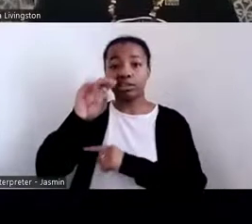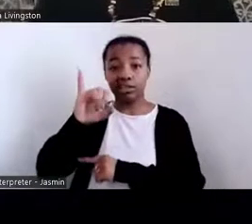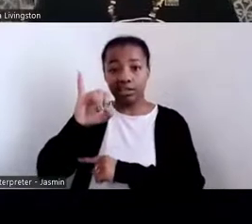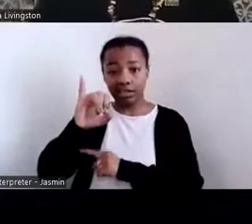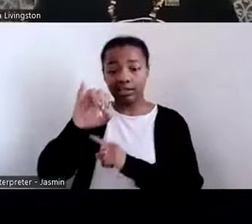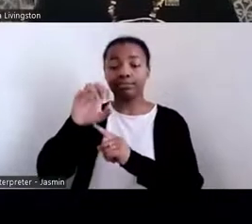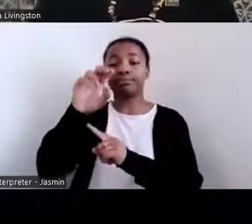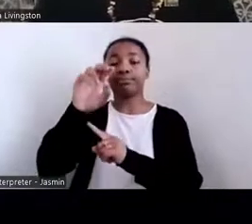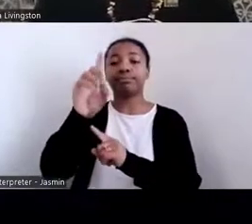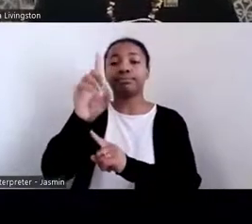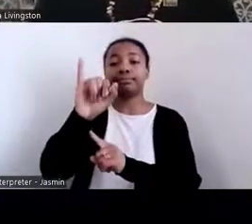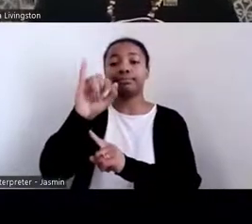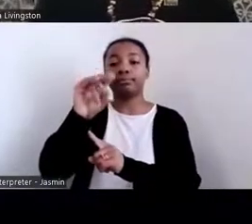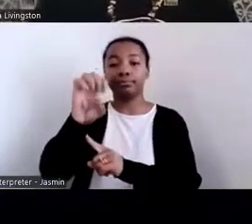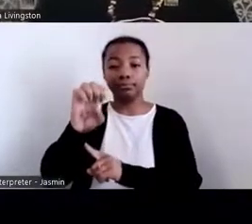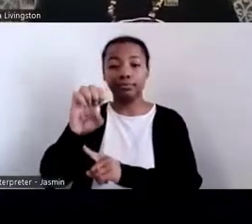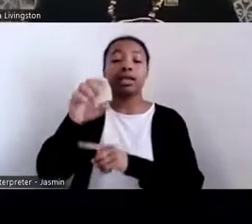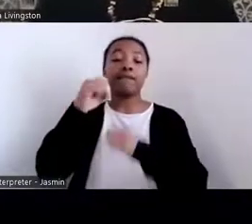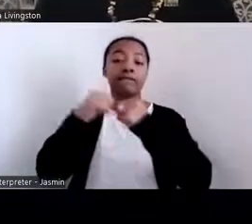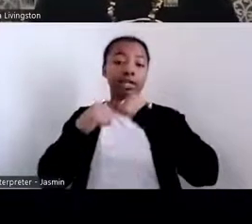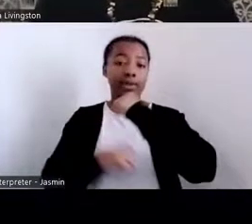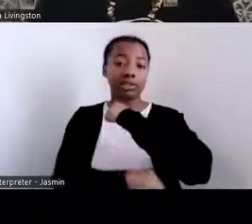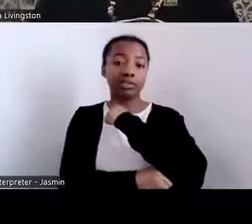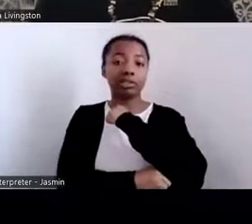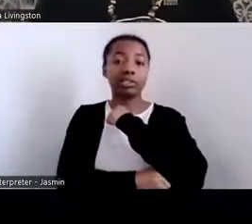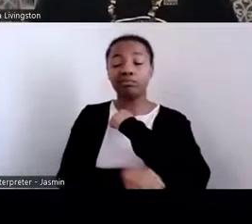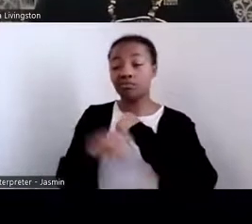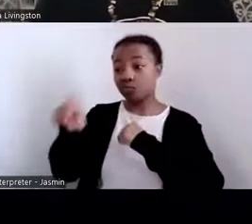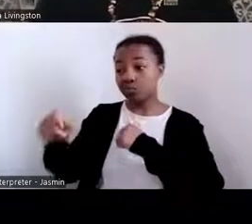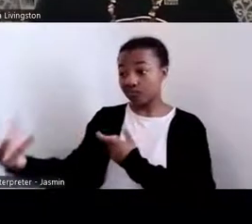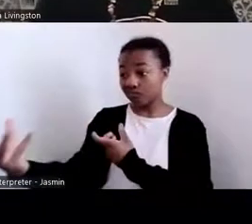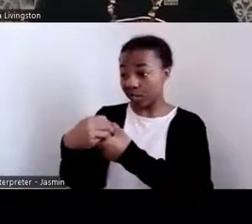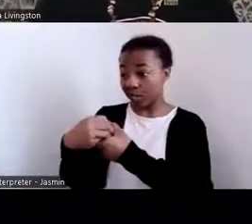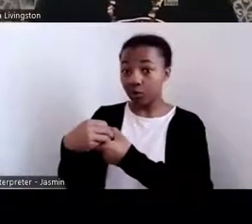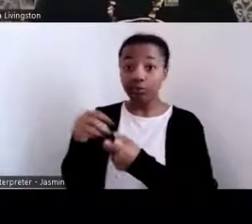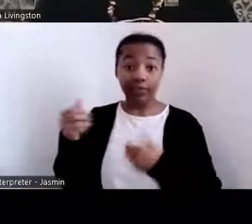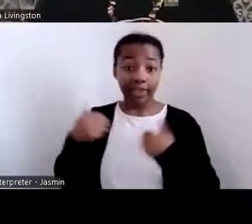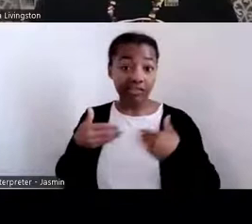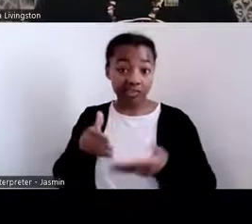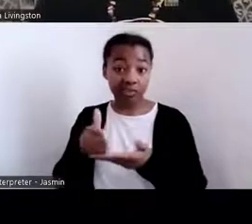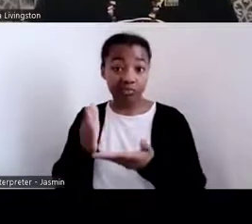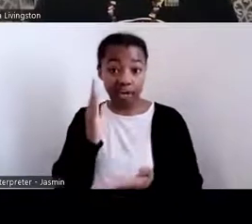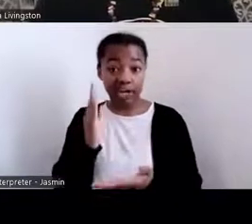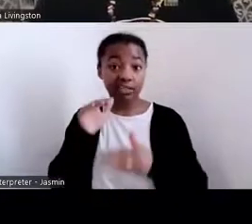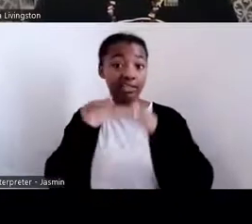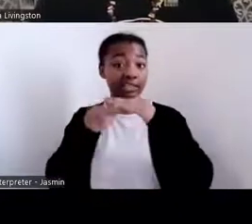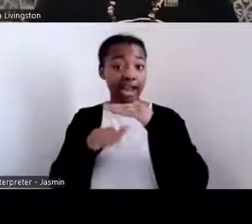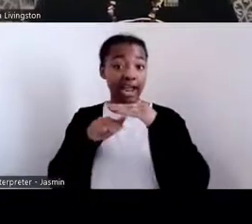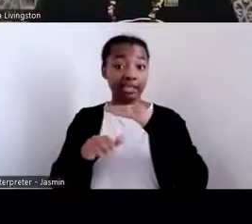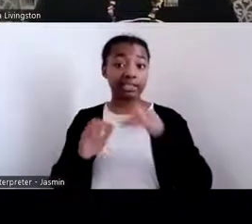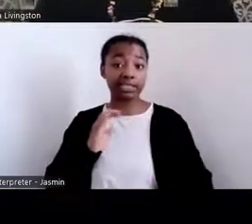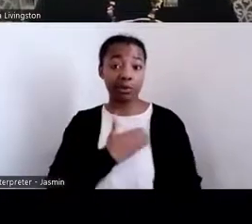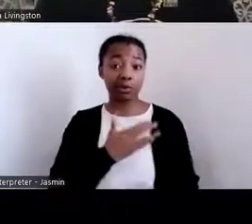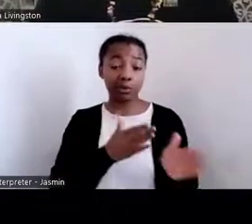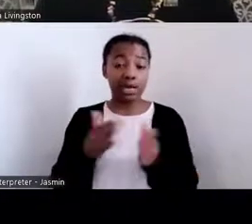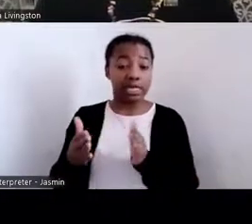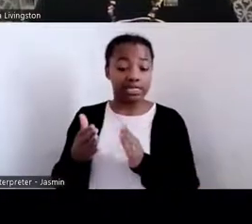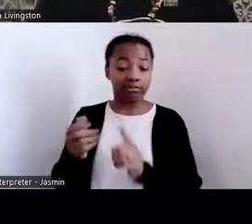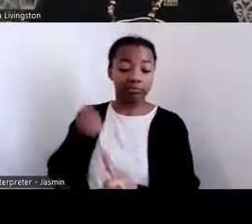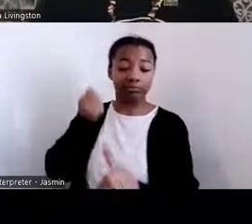people have the opportunity, that they have the right to be able to access these ways to make change, to create positive change.